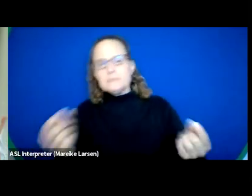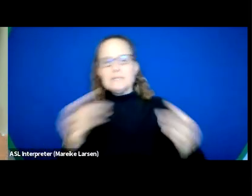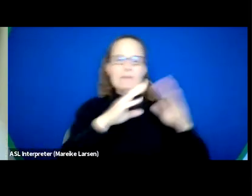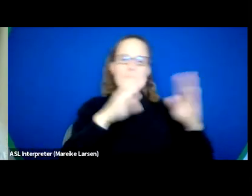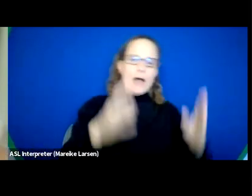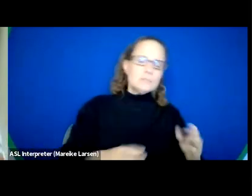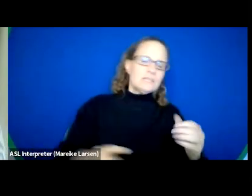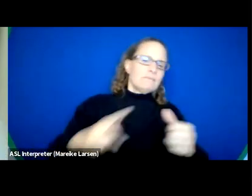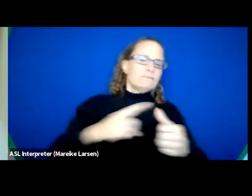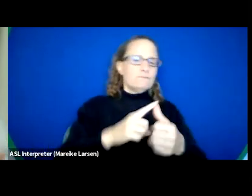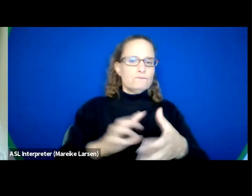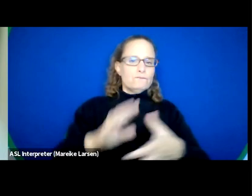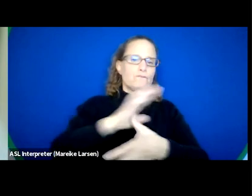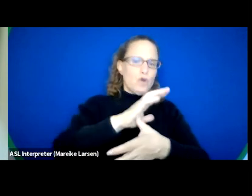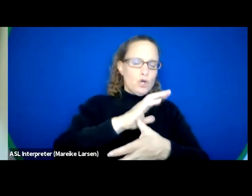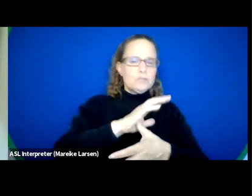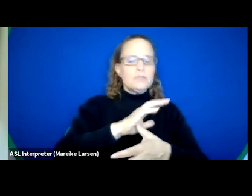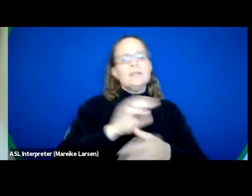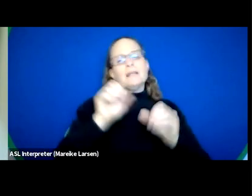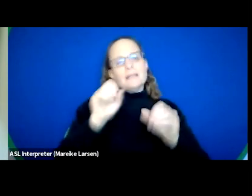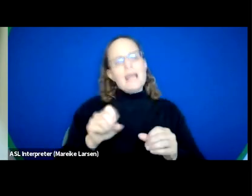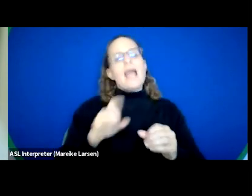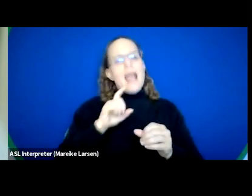that it can be operated in a Housing First oriented manner.